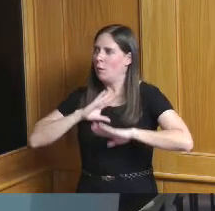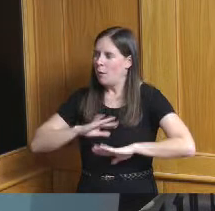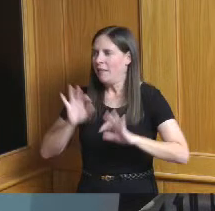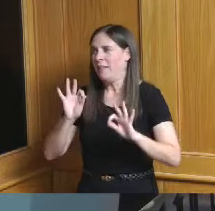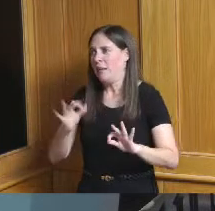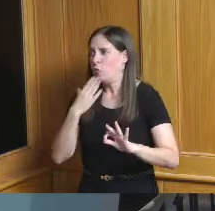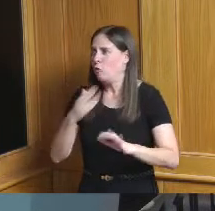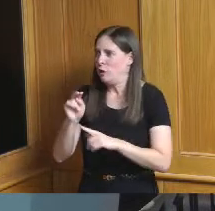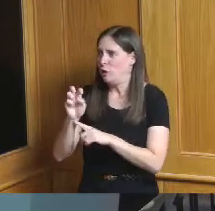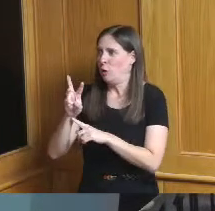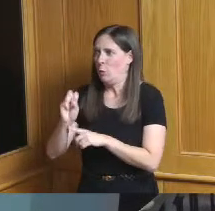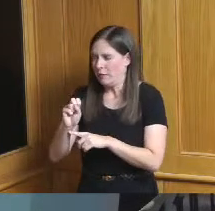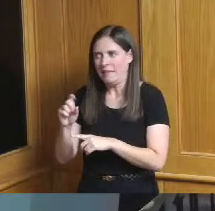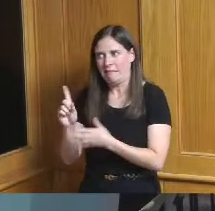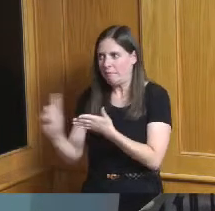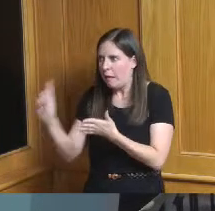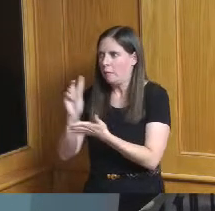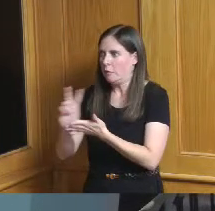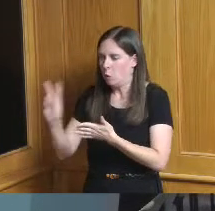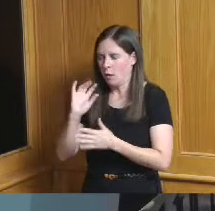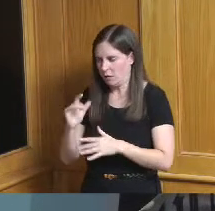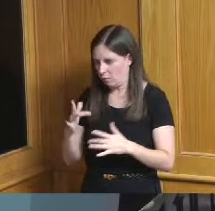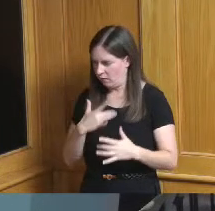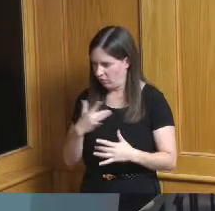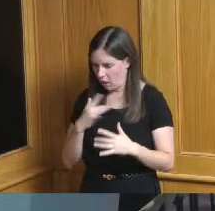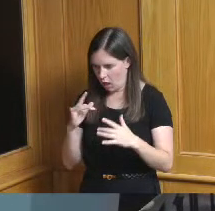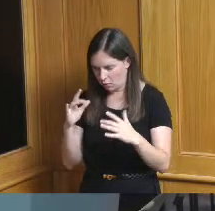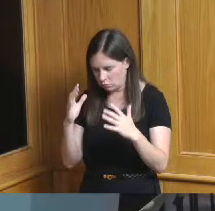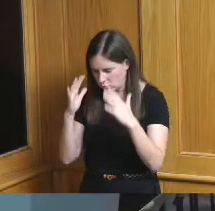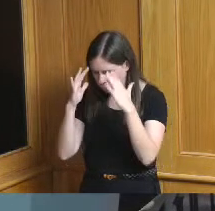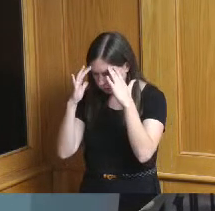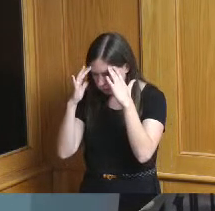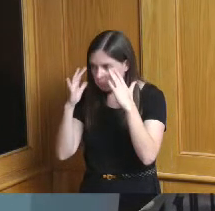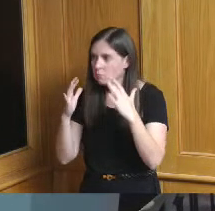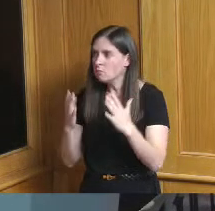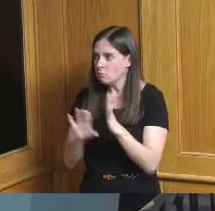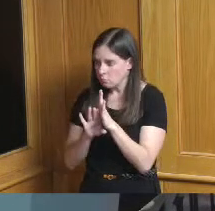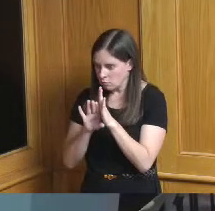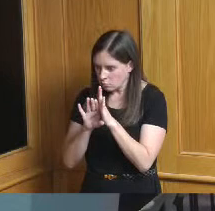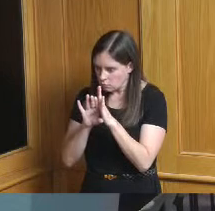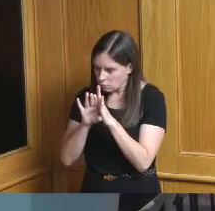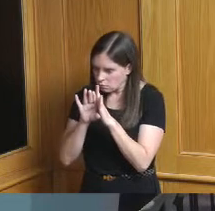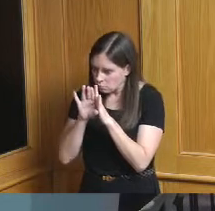you were like oh boy here we go again that's right and do I do have a question how do we compare